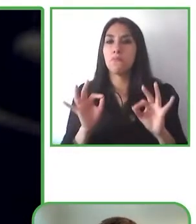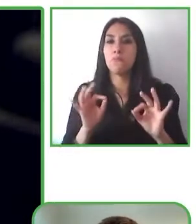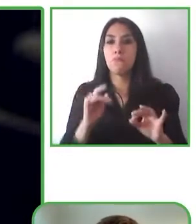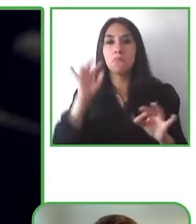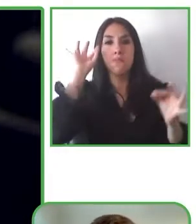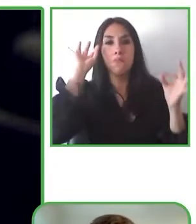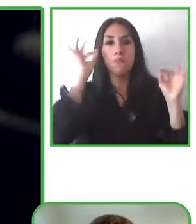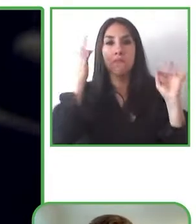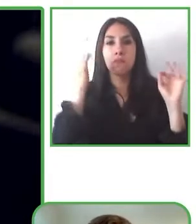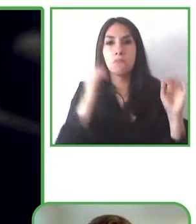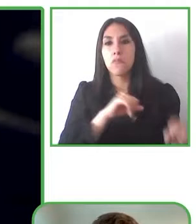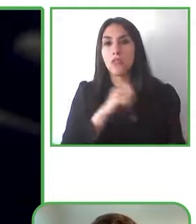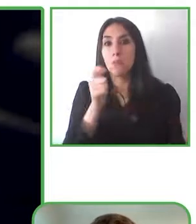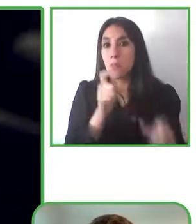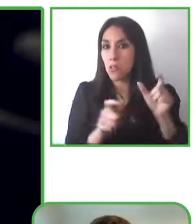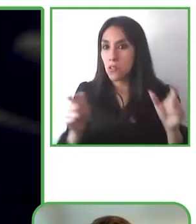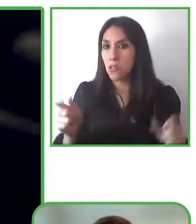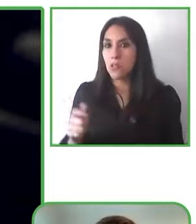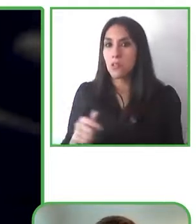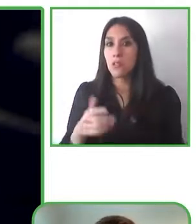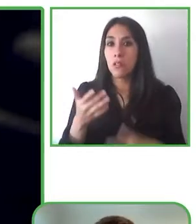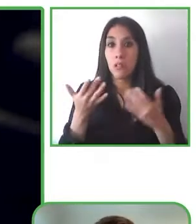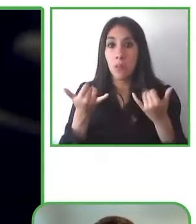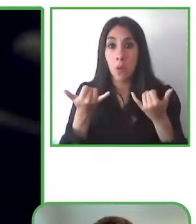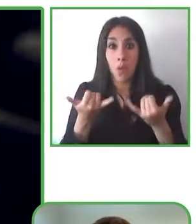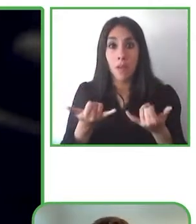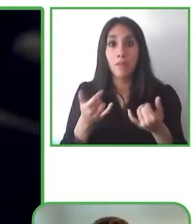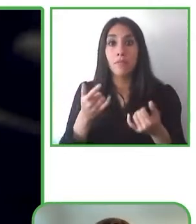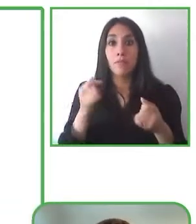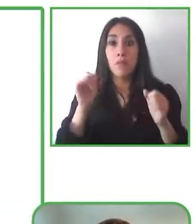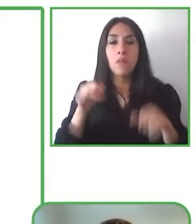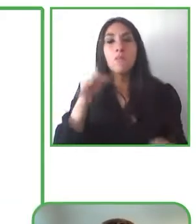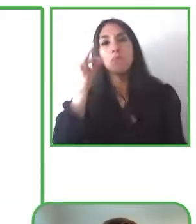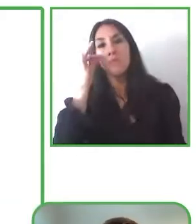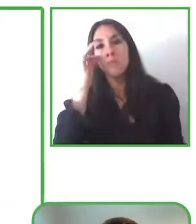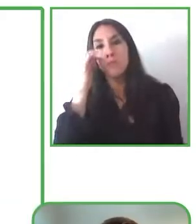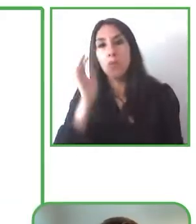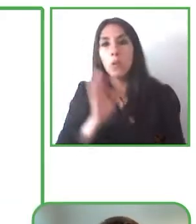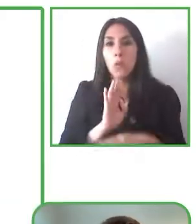terms and equal terms as everyone else without being stigmatized.